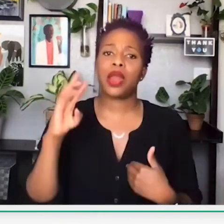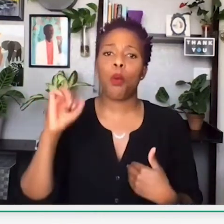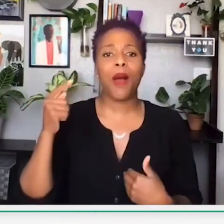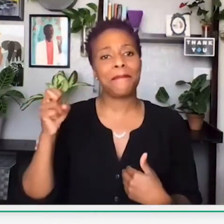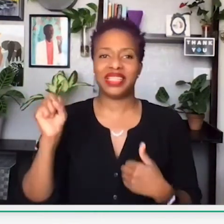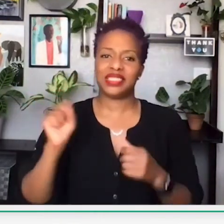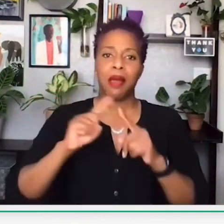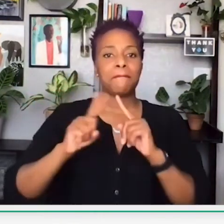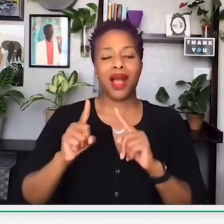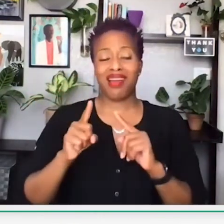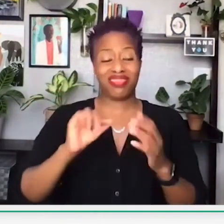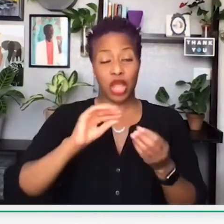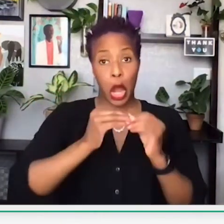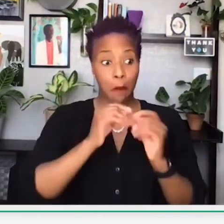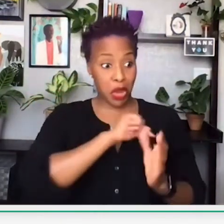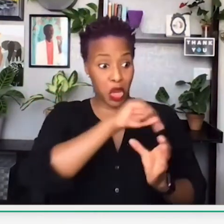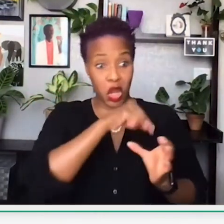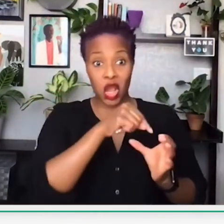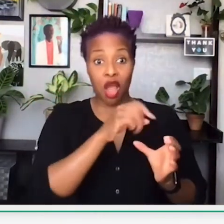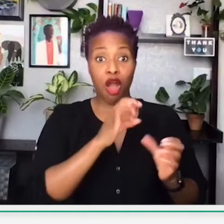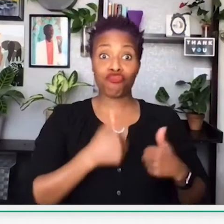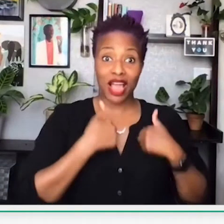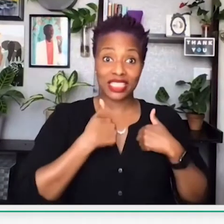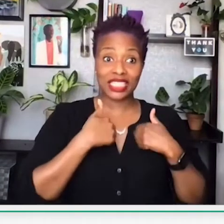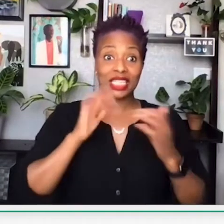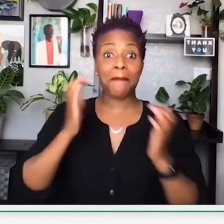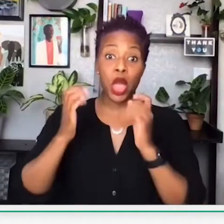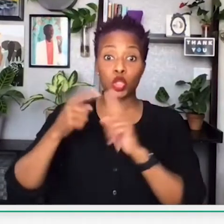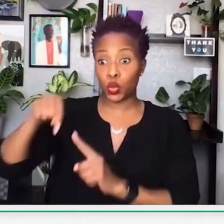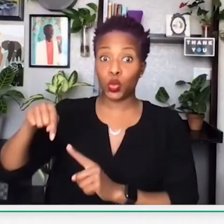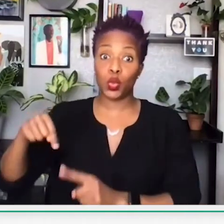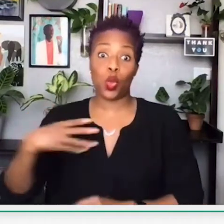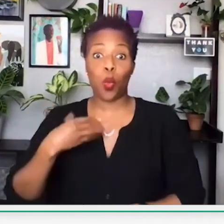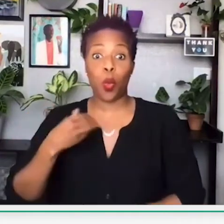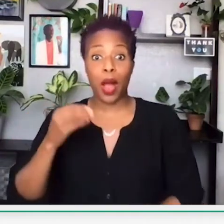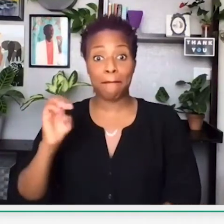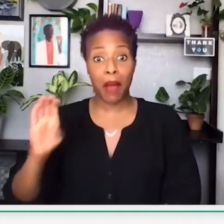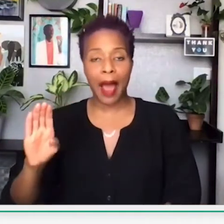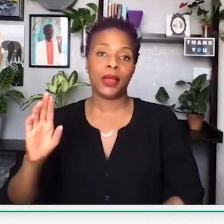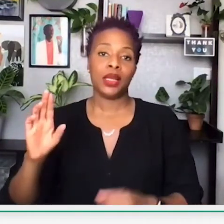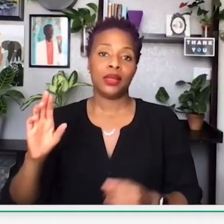They'd already gone through war, so they had guns, but the survivors, compared to